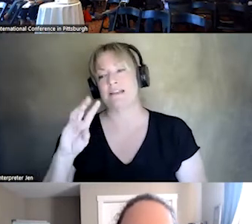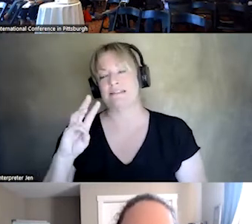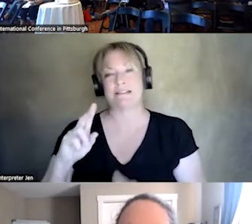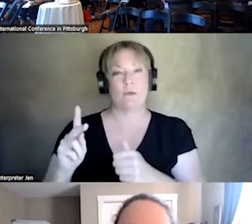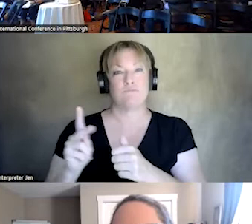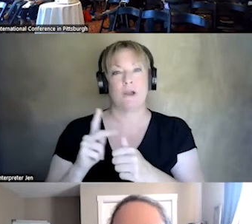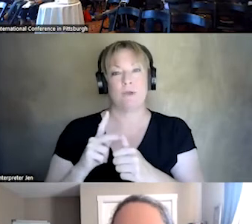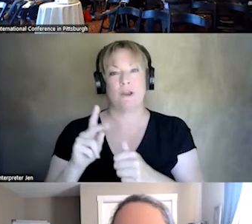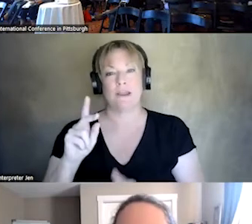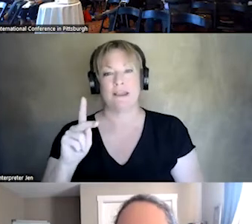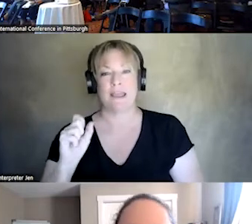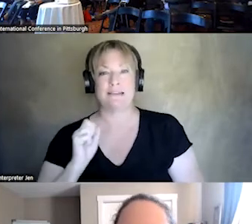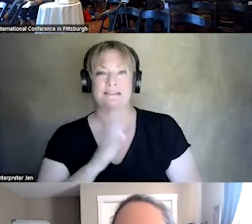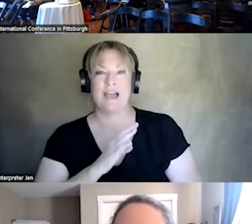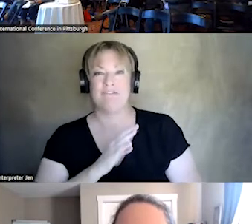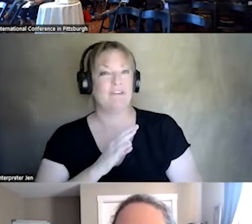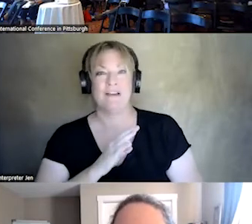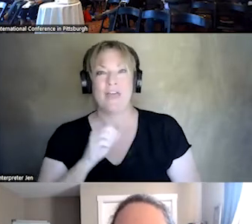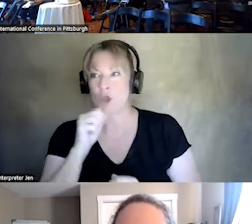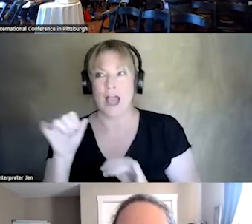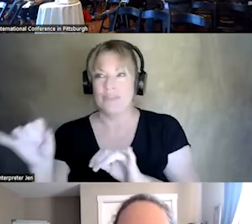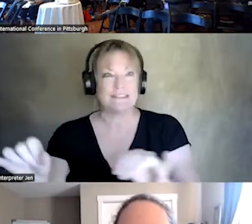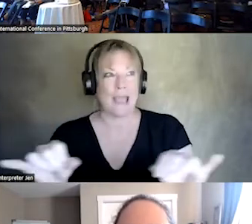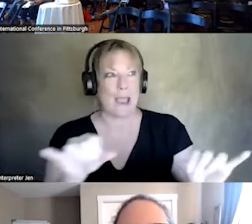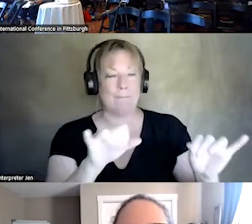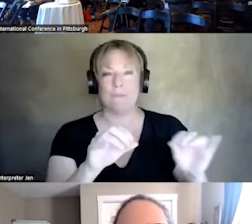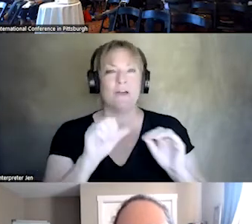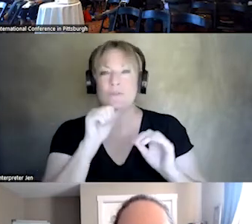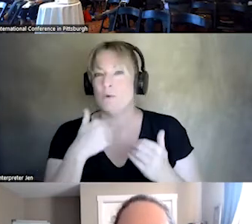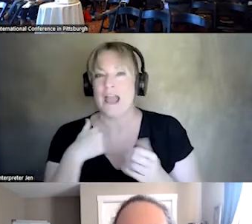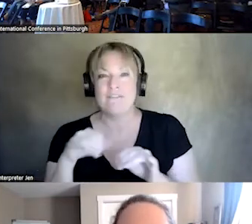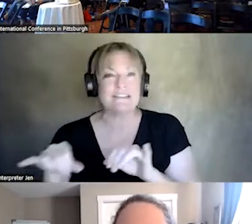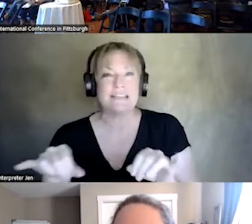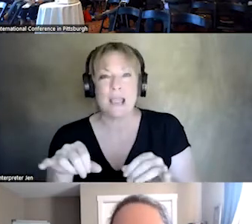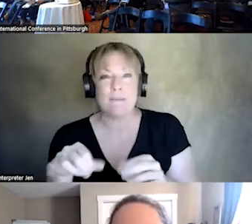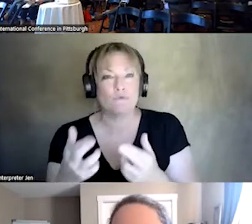NONE ARE THE SAME. NONE HAVE THE SAME RESOURCES. SOME OF THEM ARE ONE SEAT PIECE AM P FPL PS,